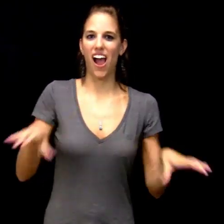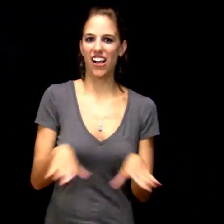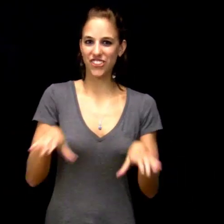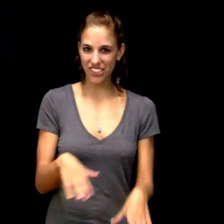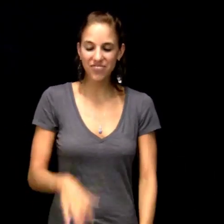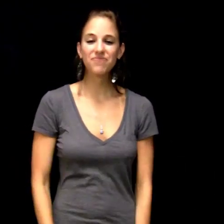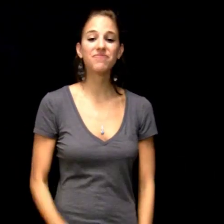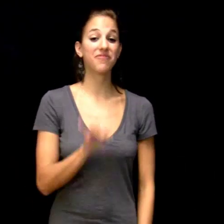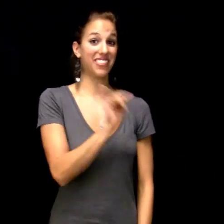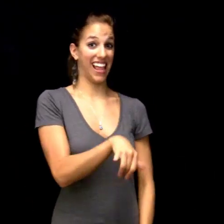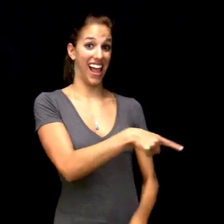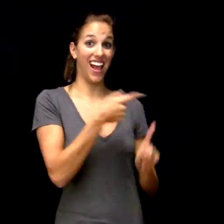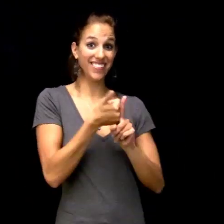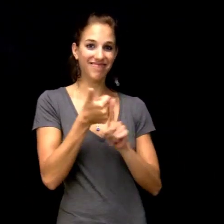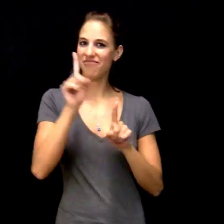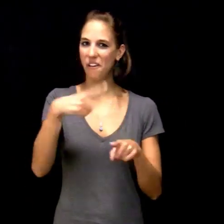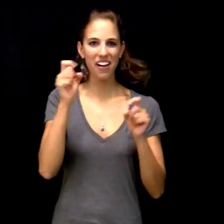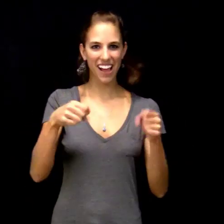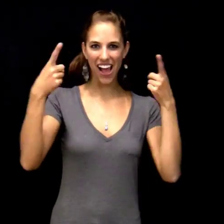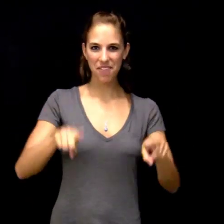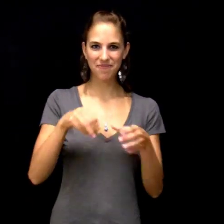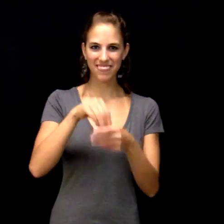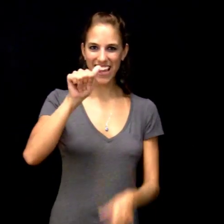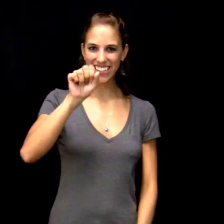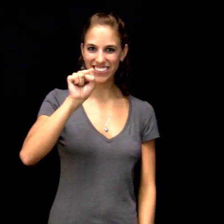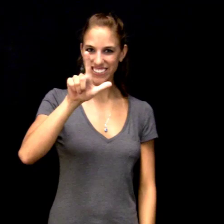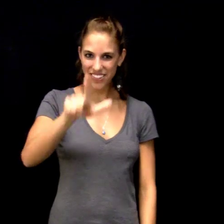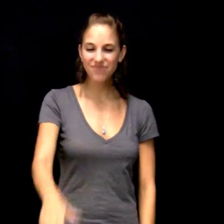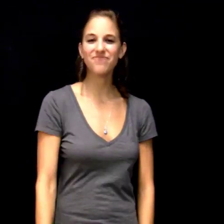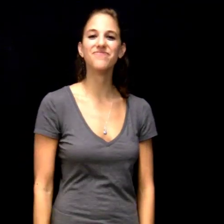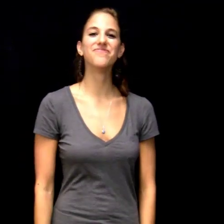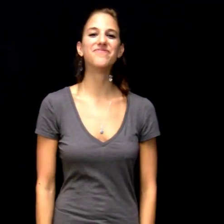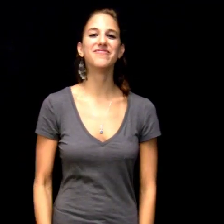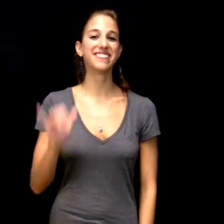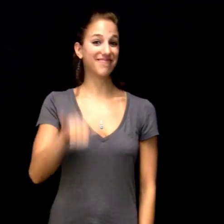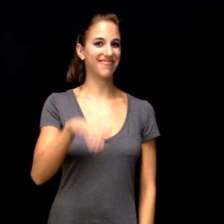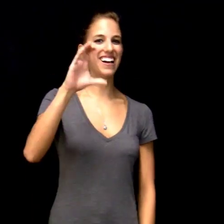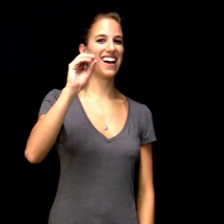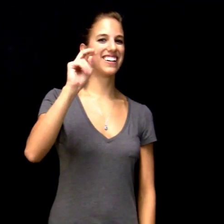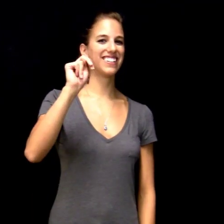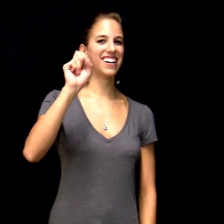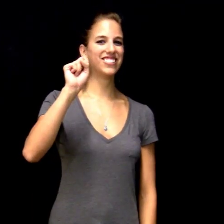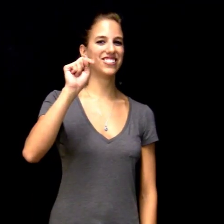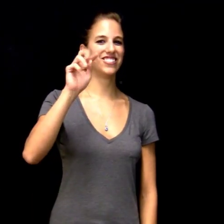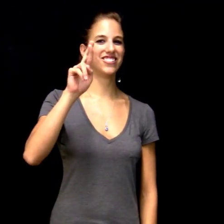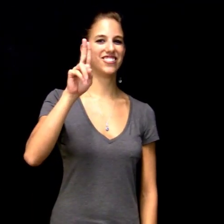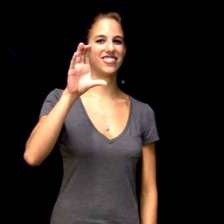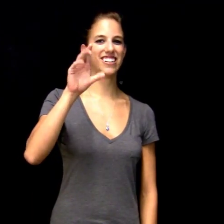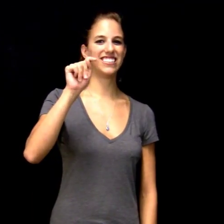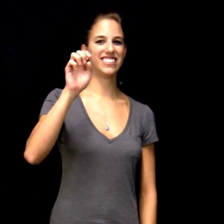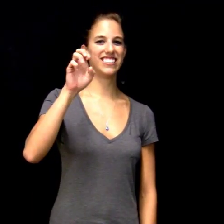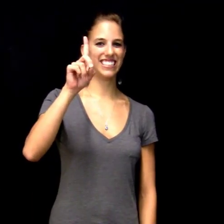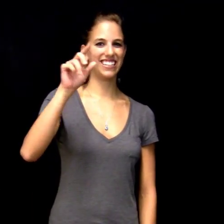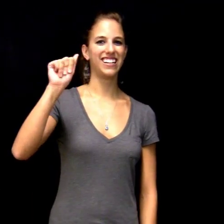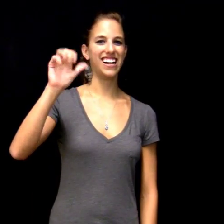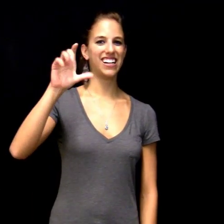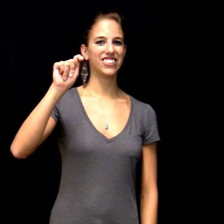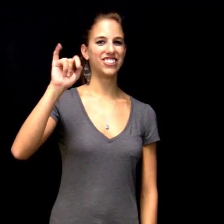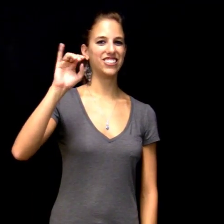her face. This kind of imitation of any real-world action can be done in ASL only.